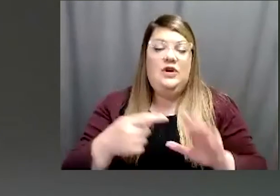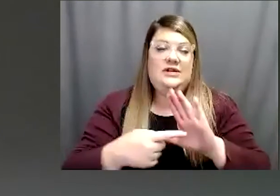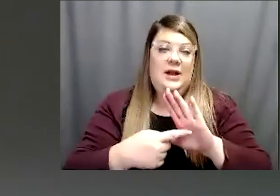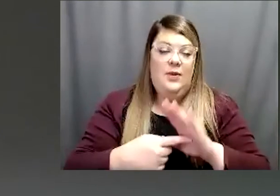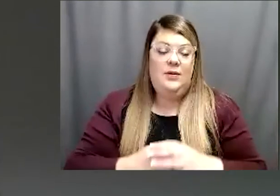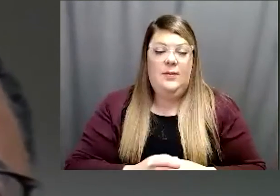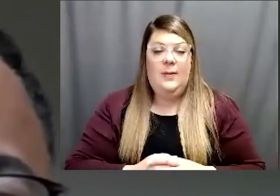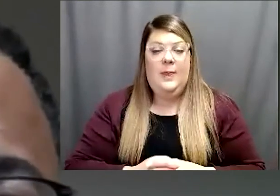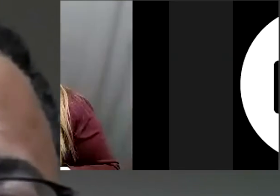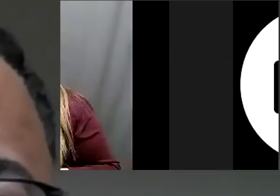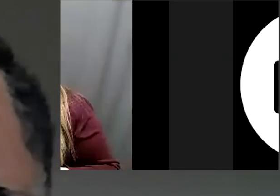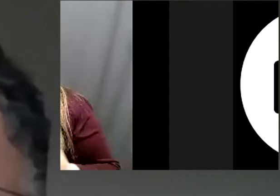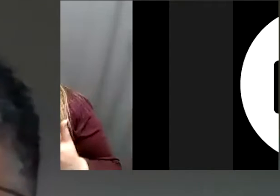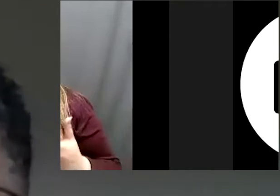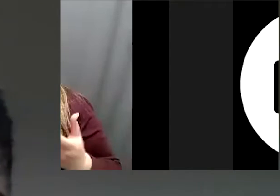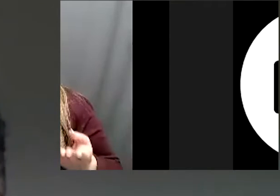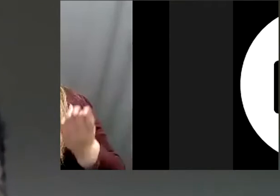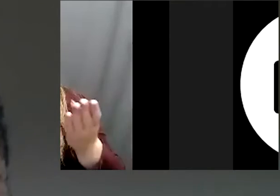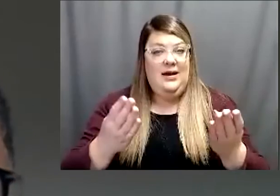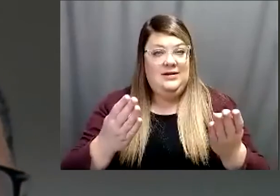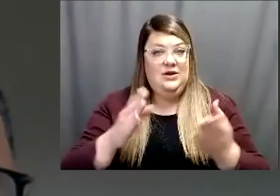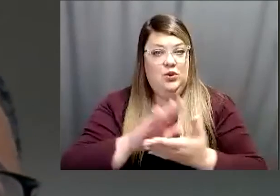one of the things that we're going to recommend to the schools today is that if you're in a high-risk